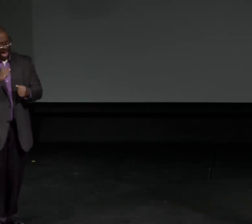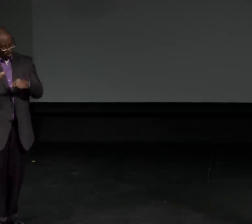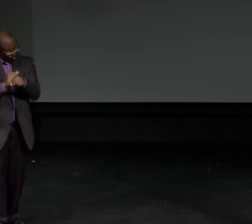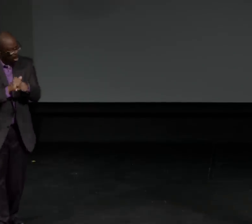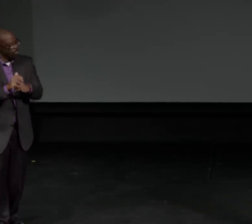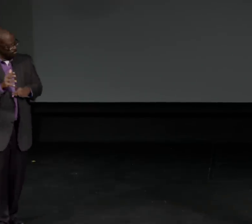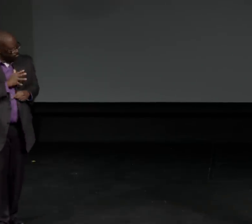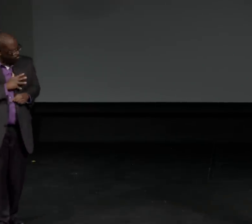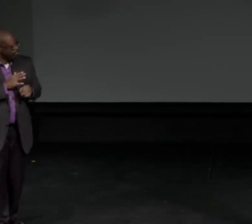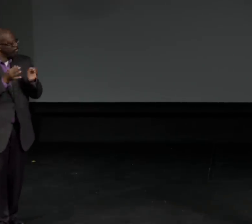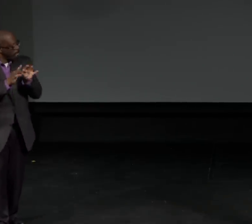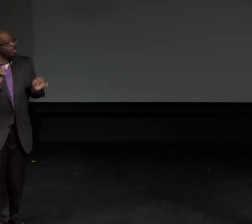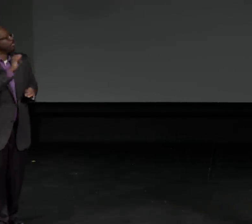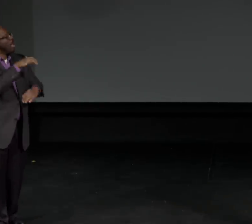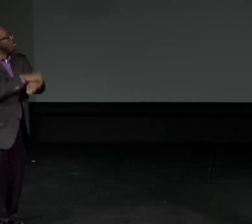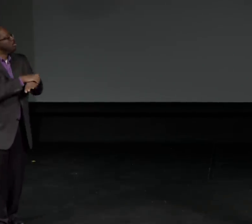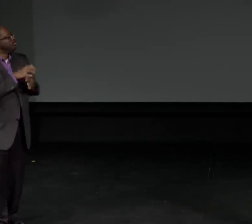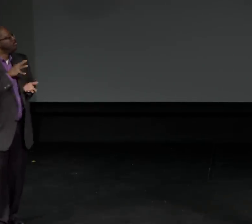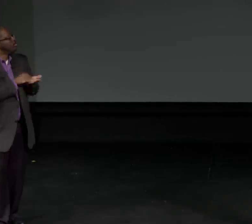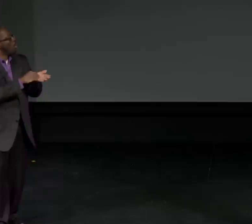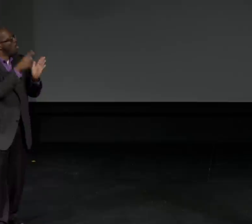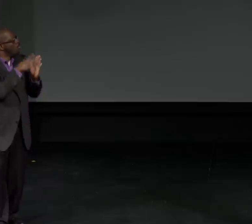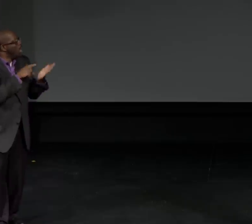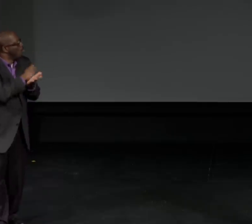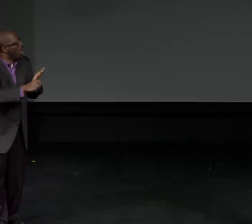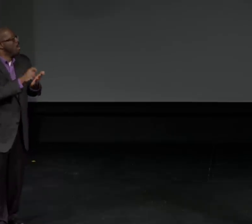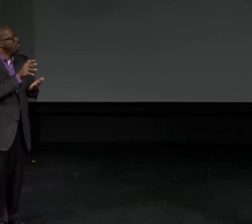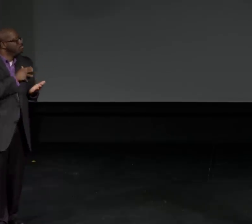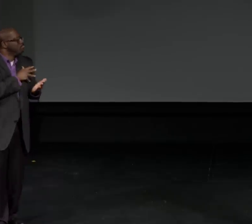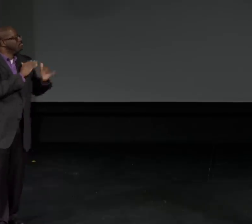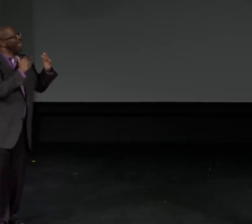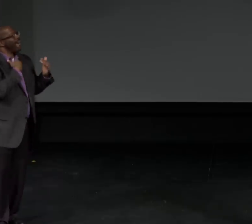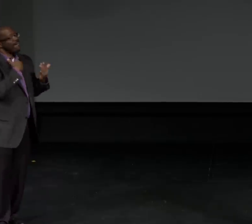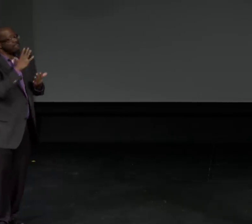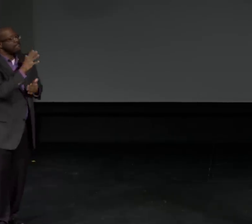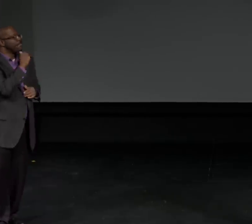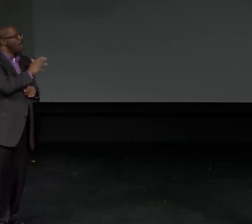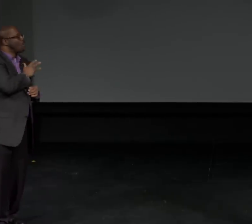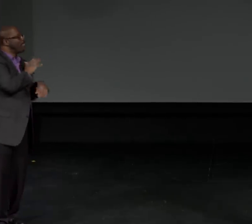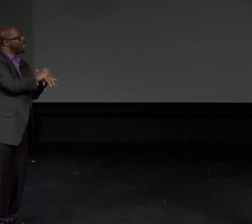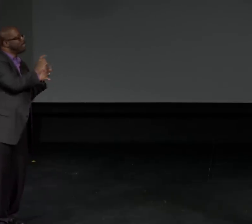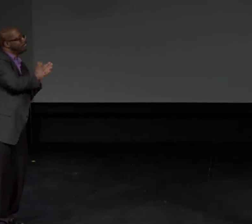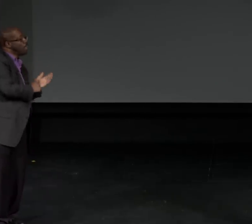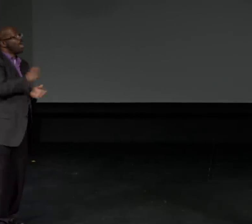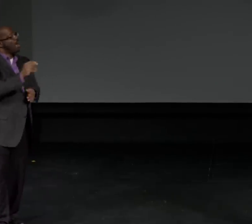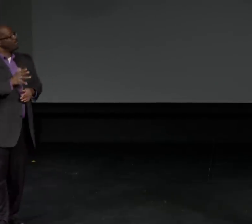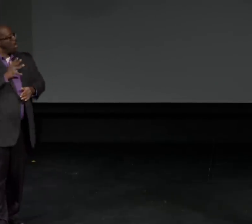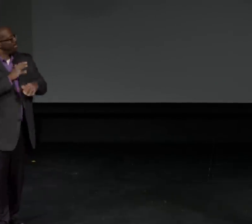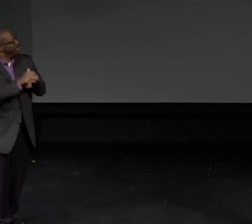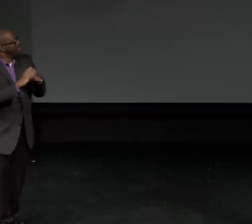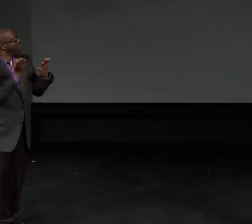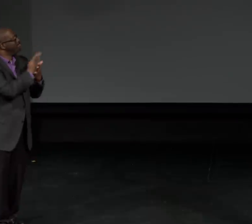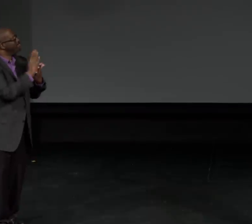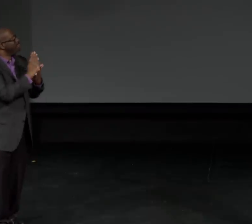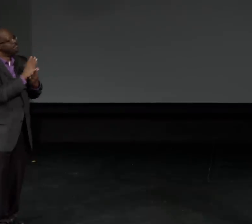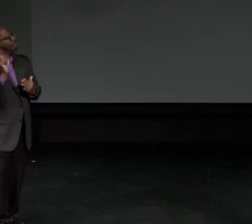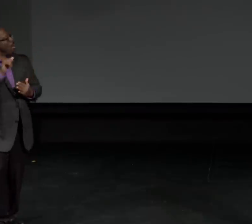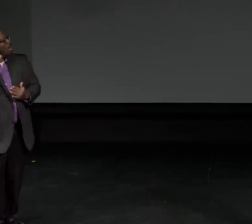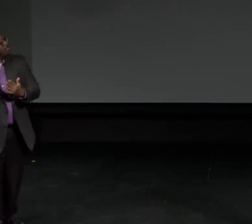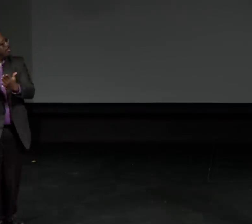And it wasn't until then that we saw formal classes being taught in ASL in very much the same way English is being taught in the schools.